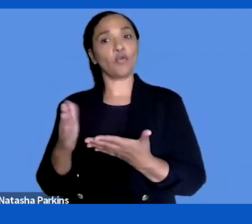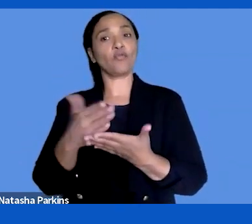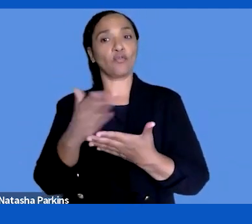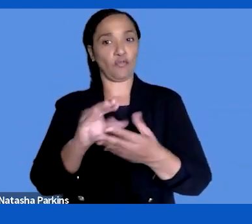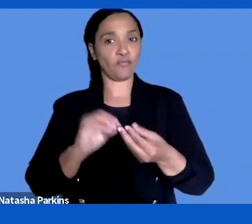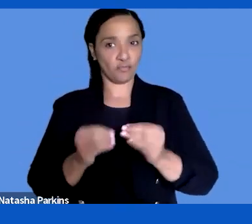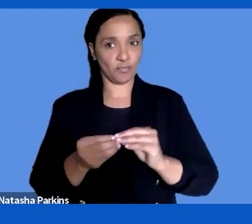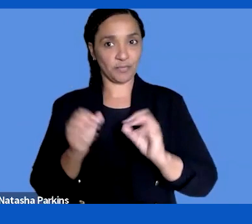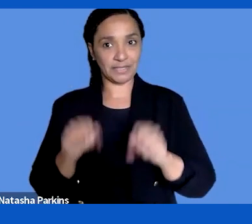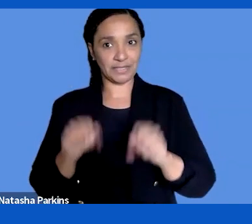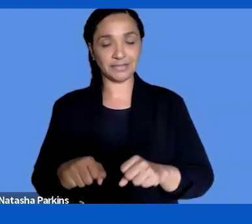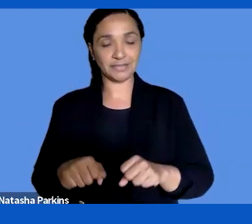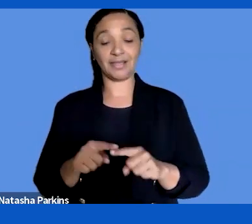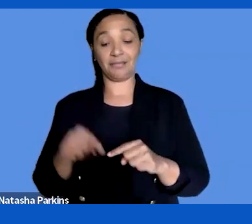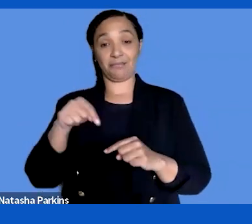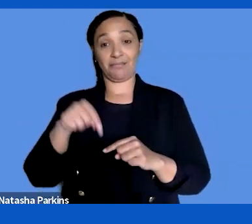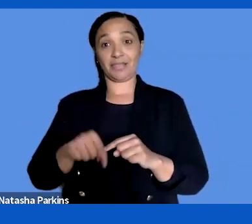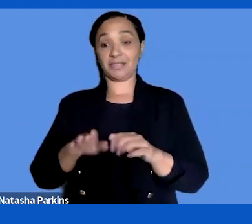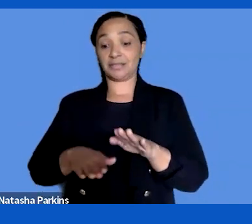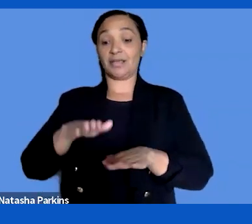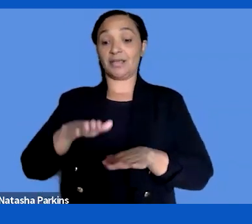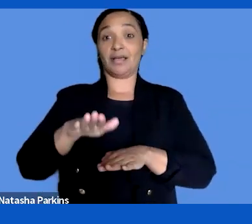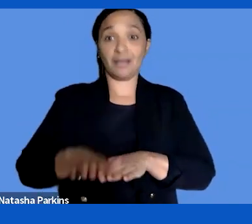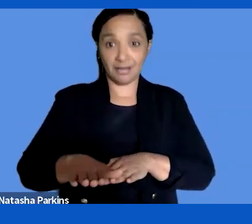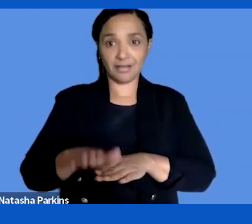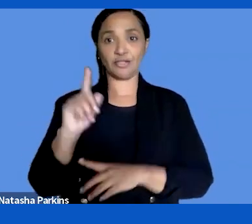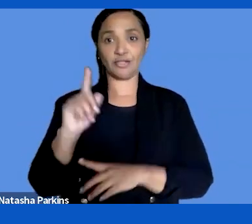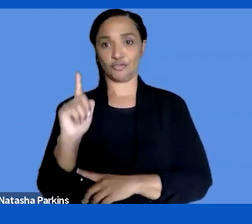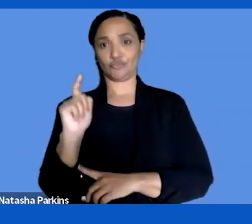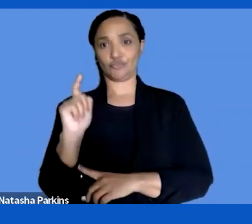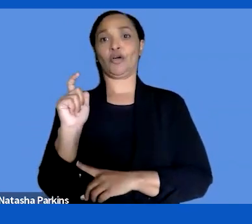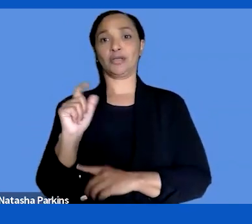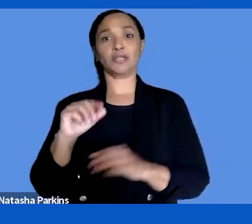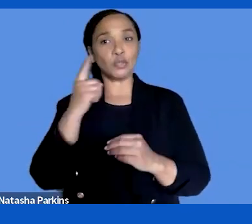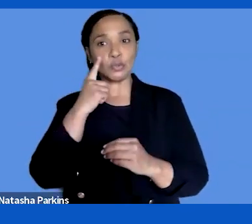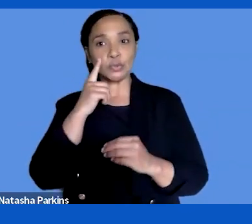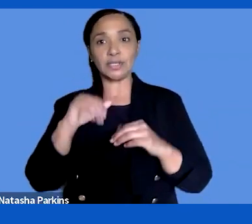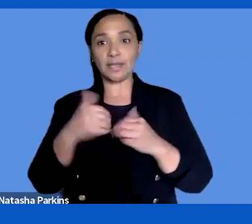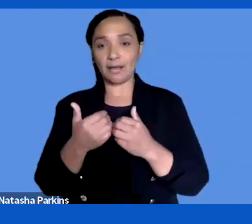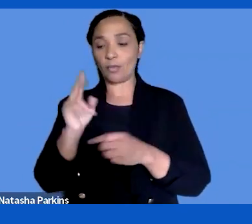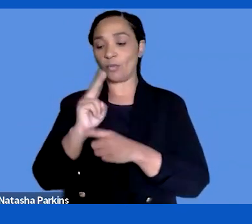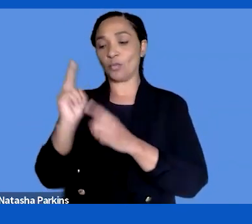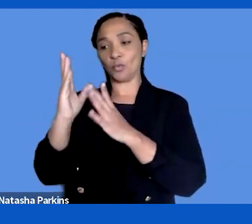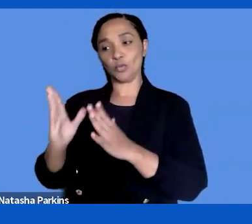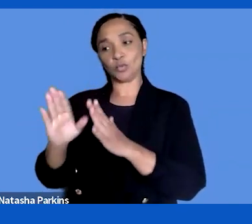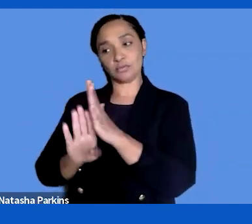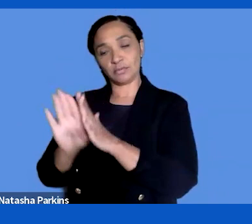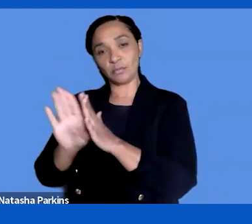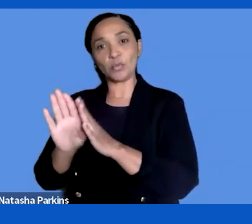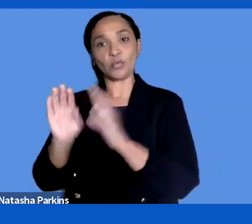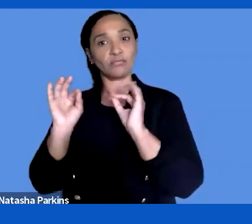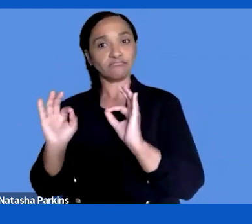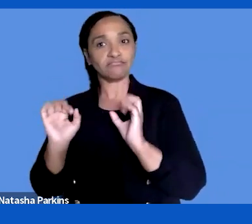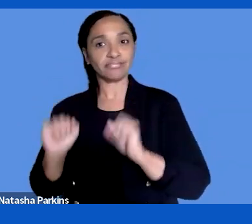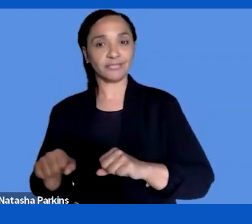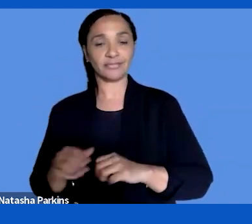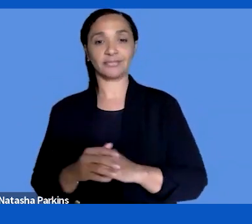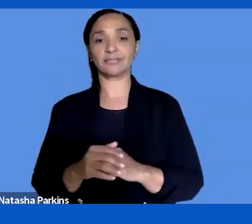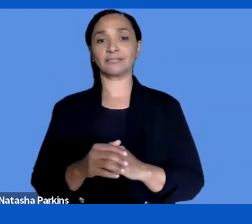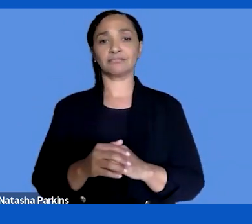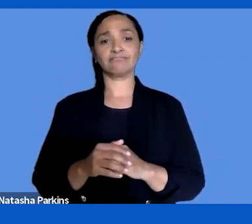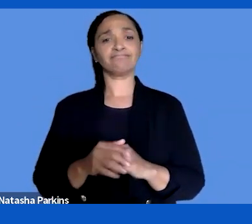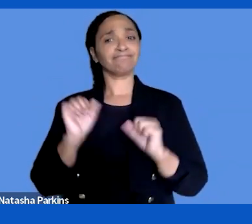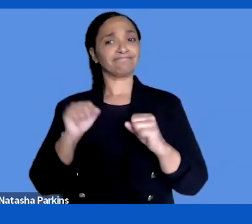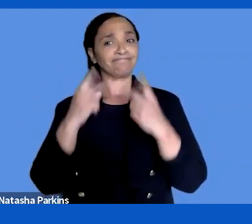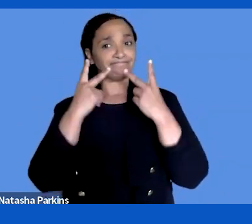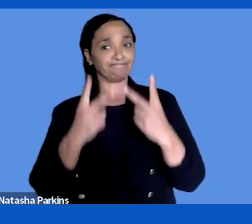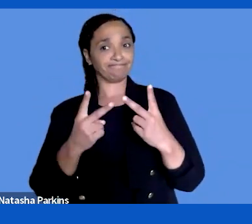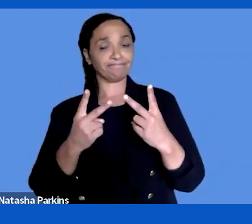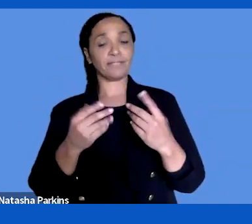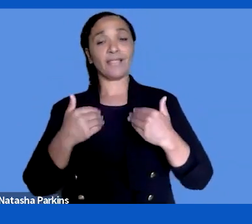starting point for usability. And it should be viewed that way, it is only the minimum.